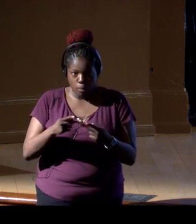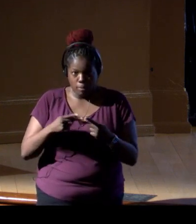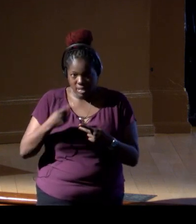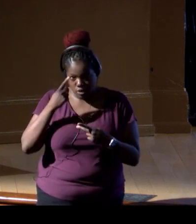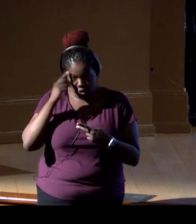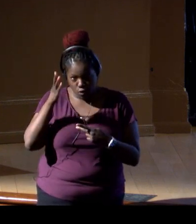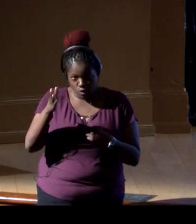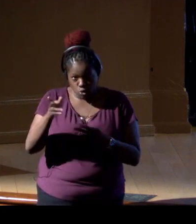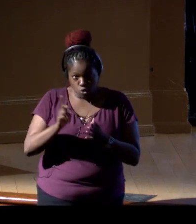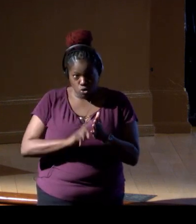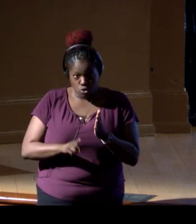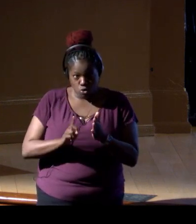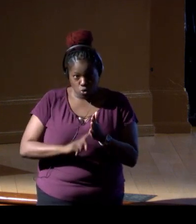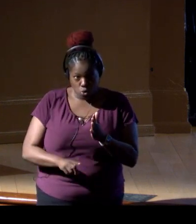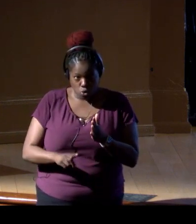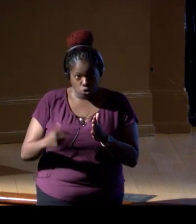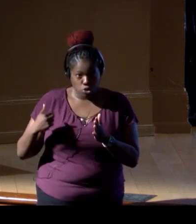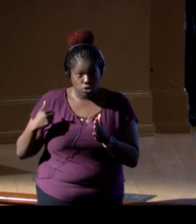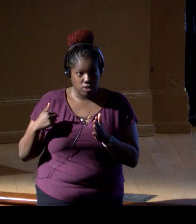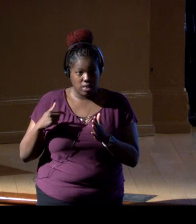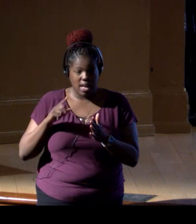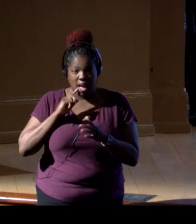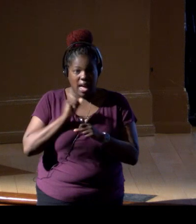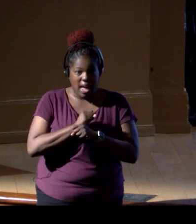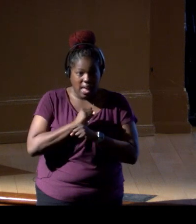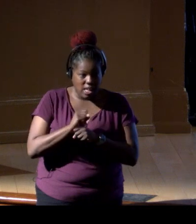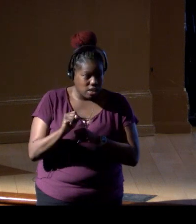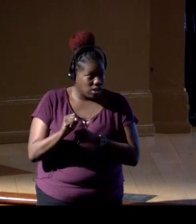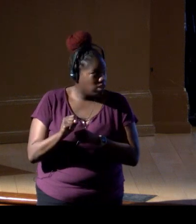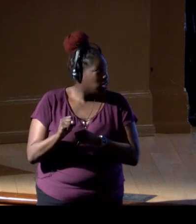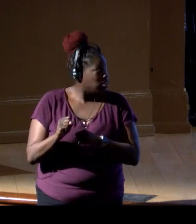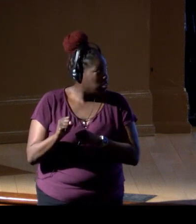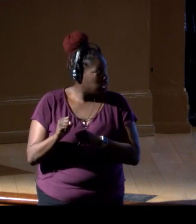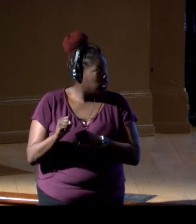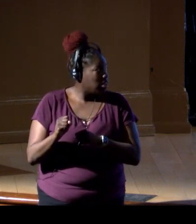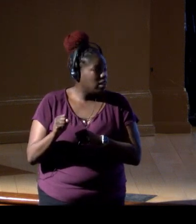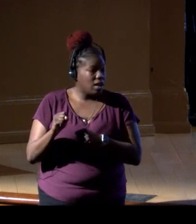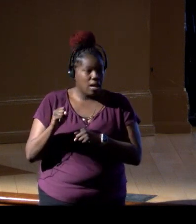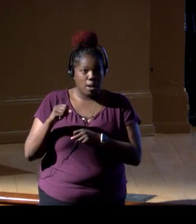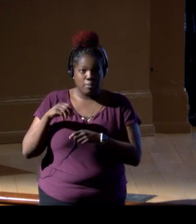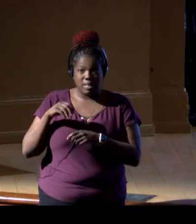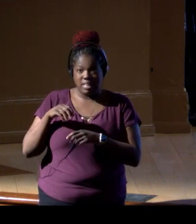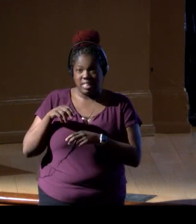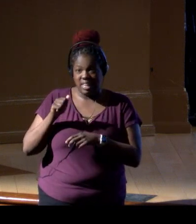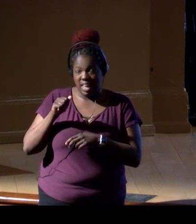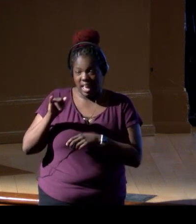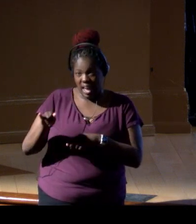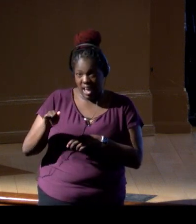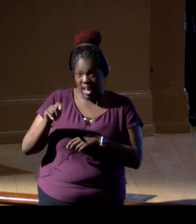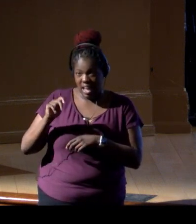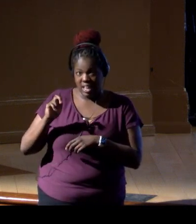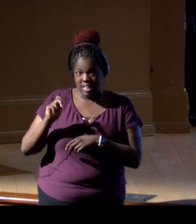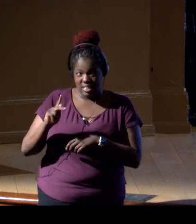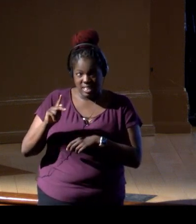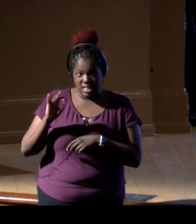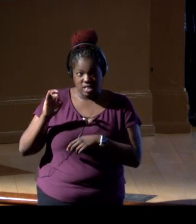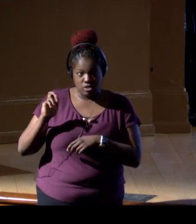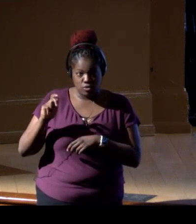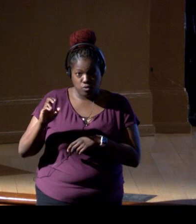and I know I actually sit on a AI task force within USGS to look at how we can,